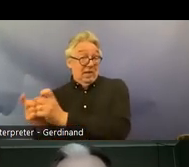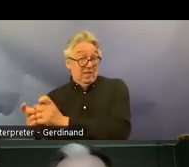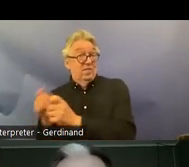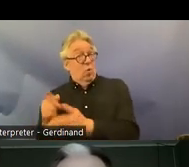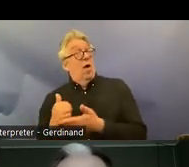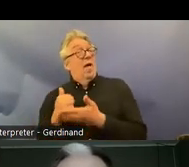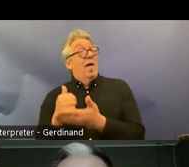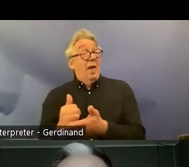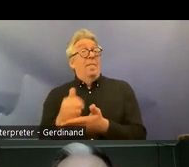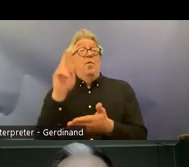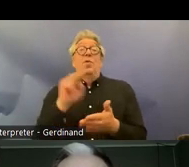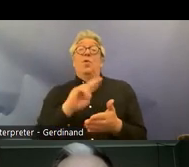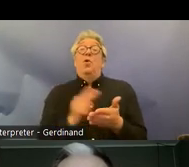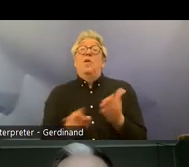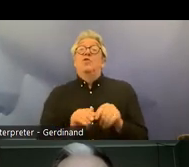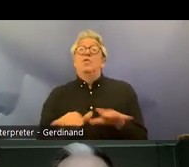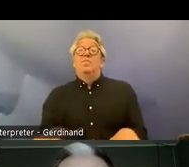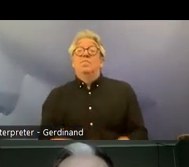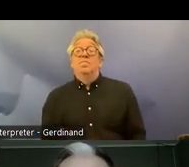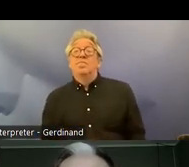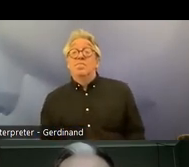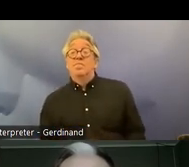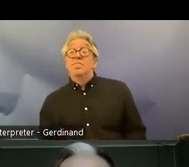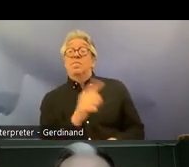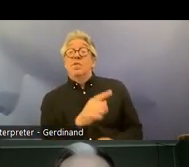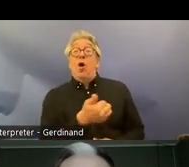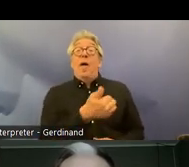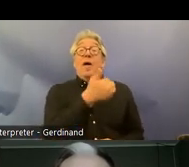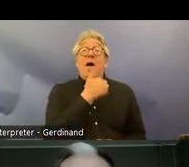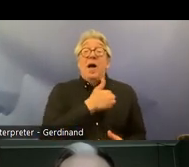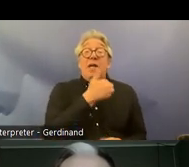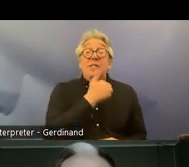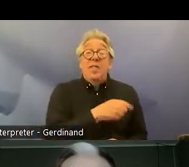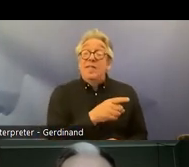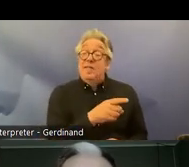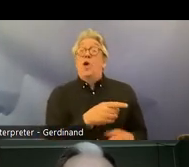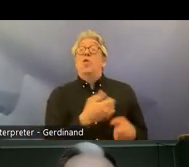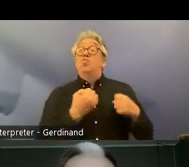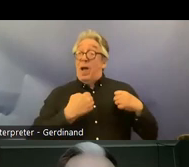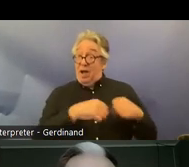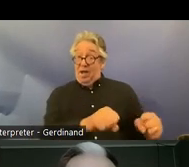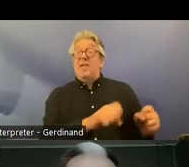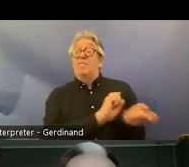convention uh in Iceland uh there's been active transformation and uh and there